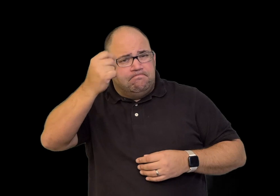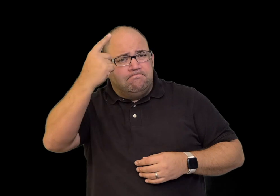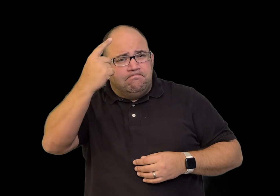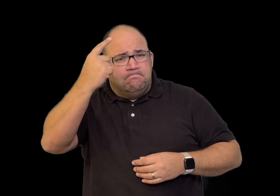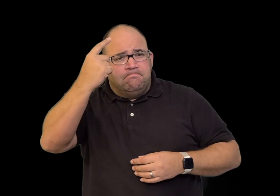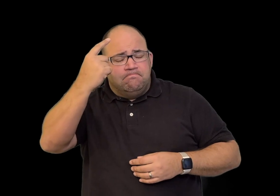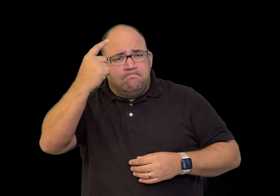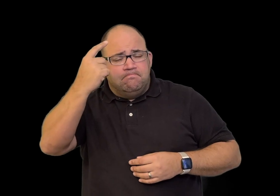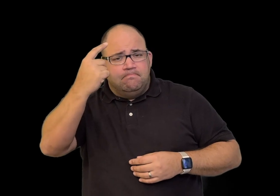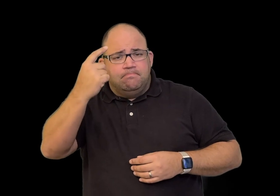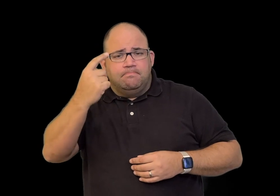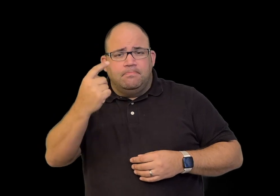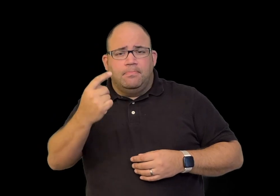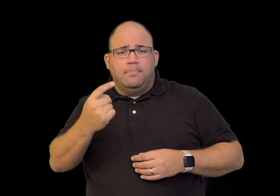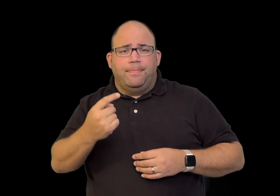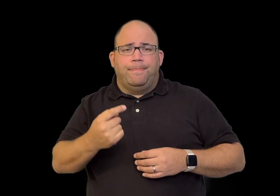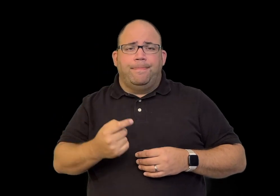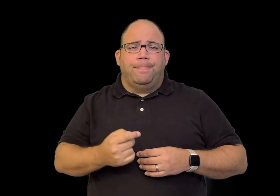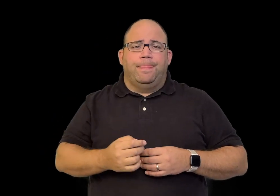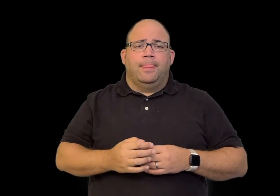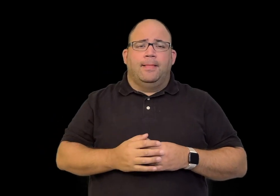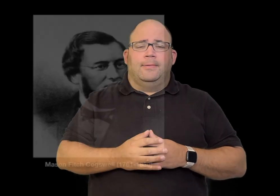Alice was able to understand him.